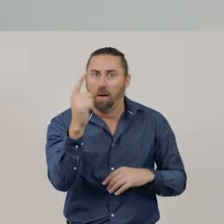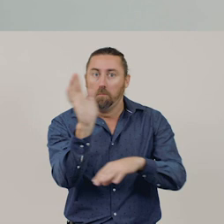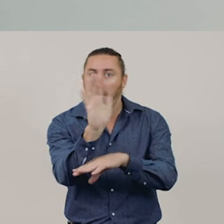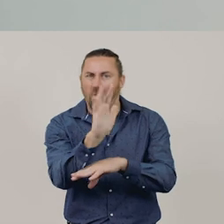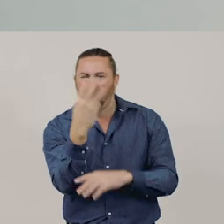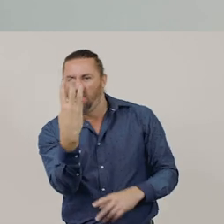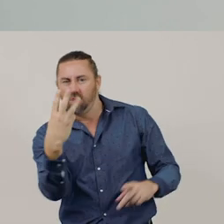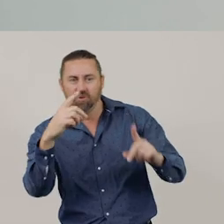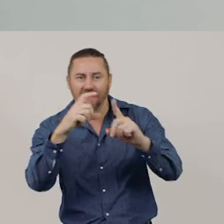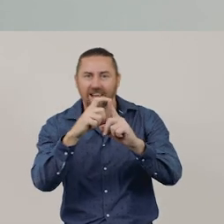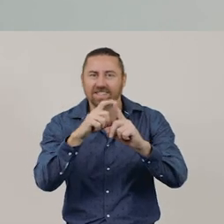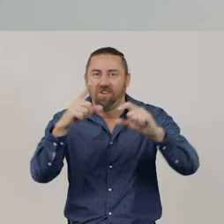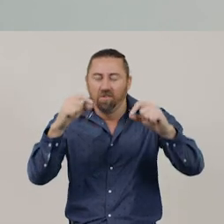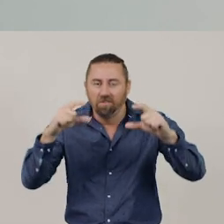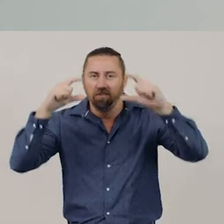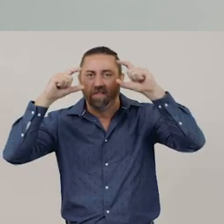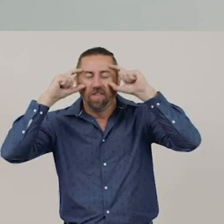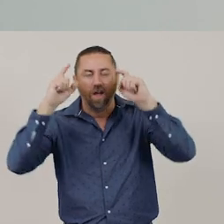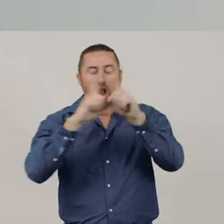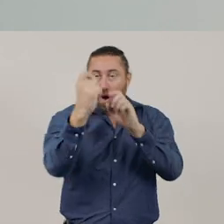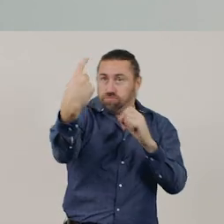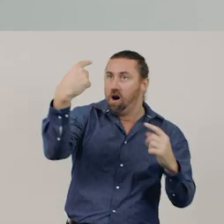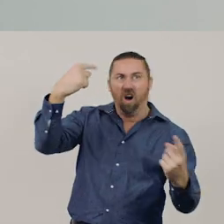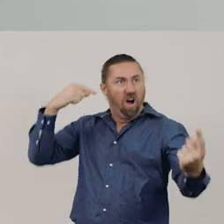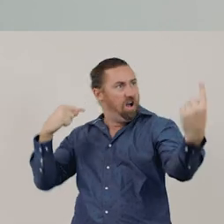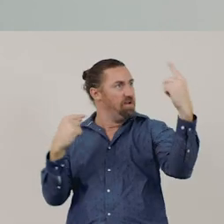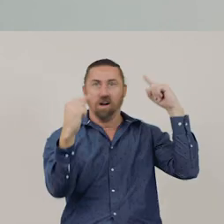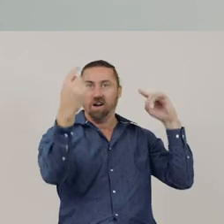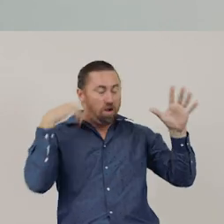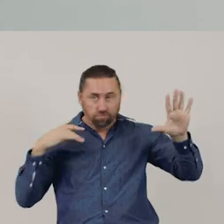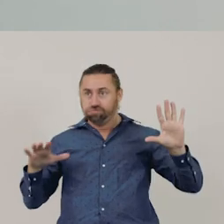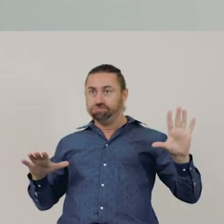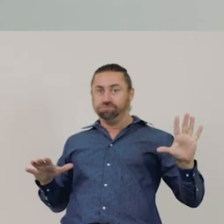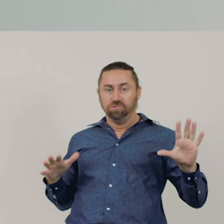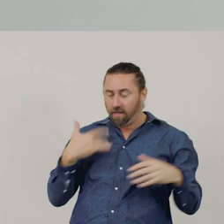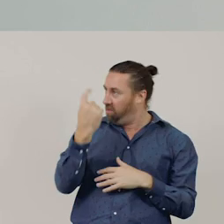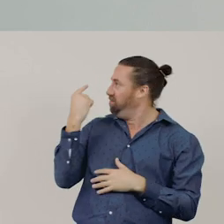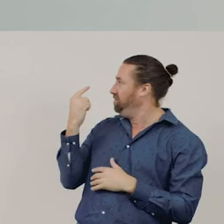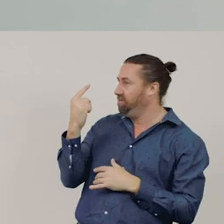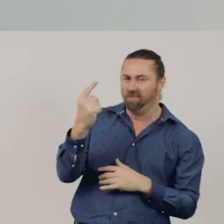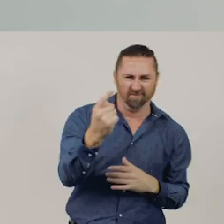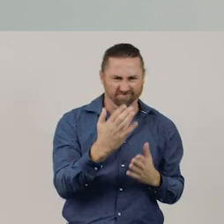it seems as though the objects in the movie are real and are taking up space beside us.